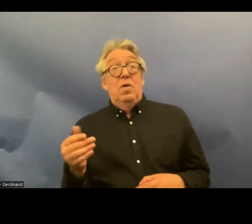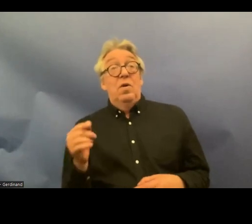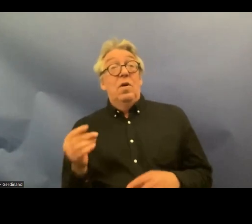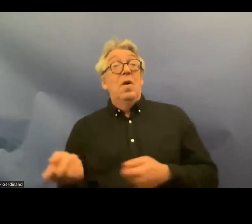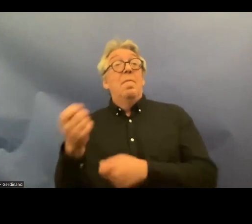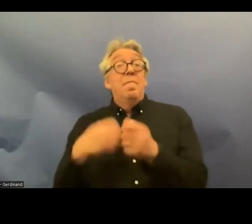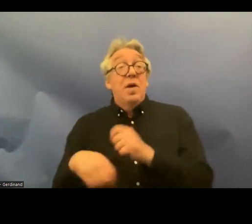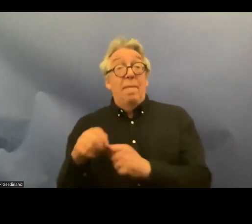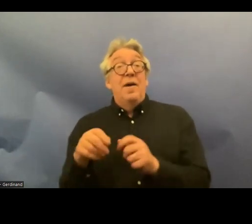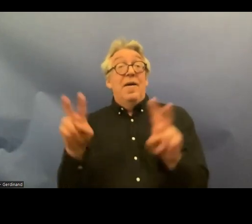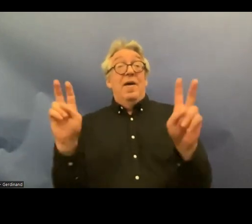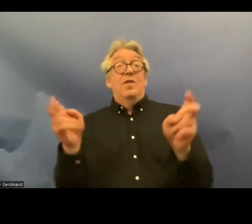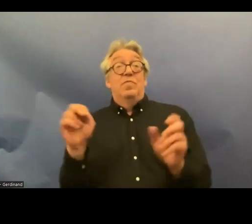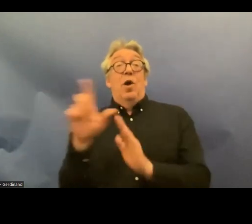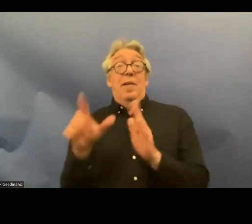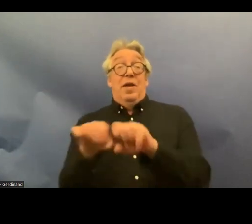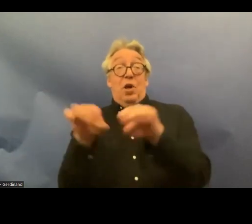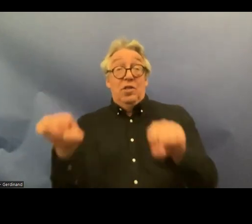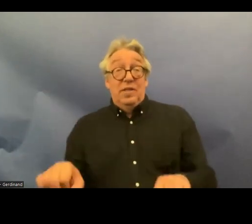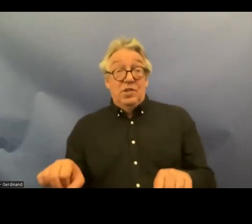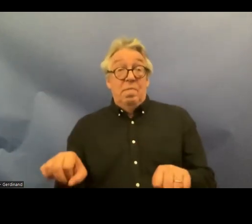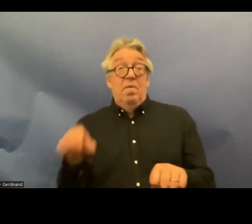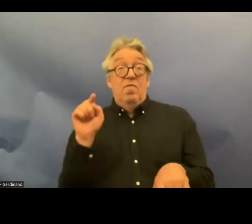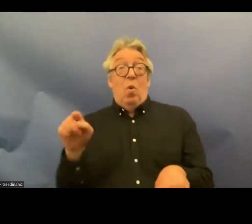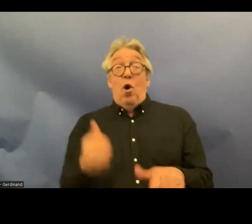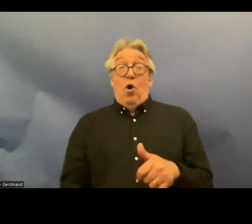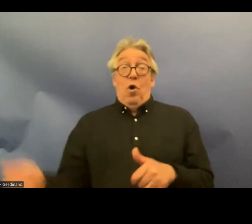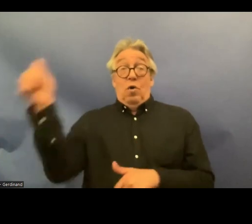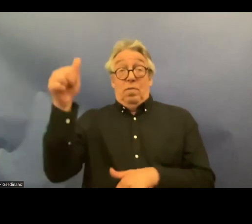Constitutional committee and the equality and non-discrimination tribunal